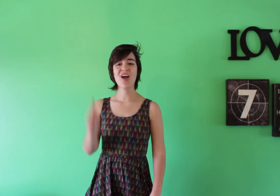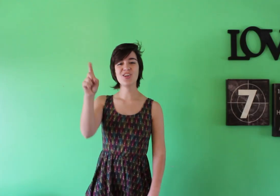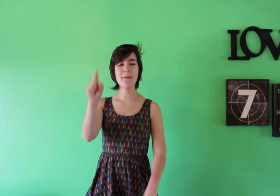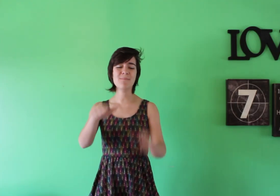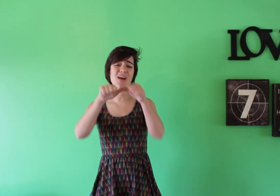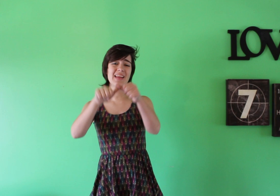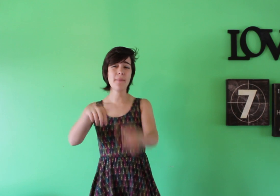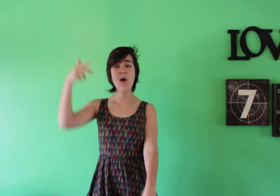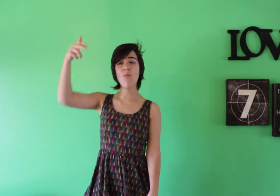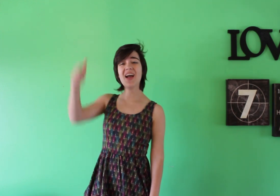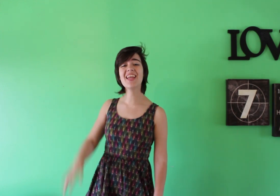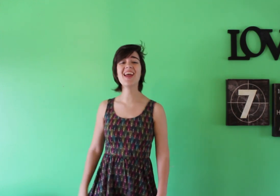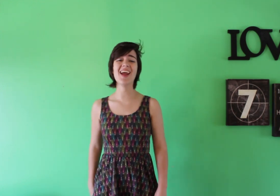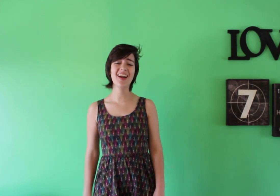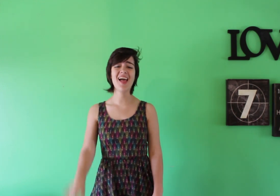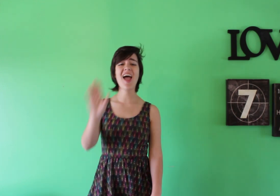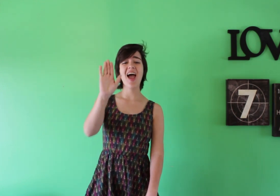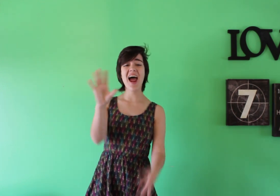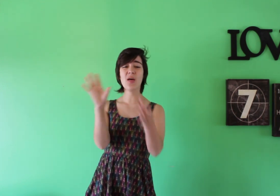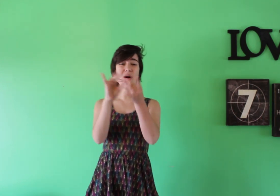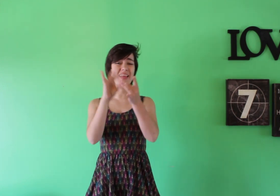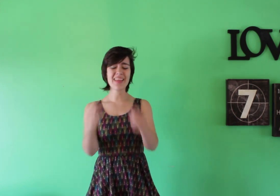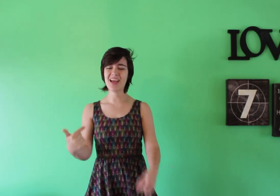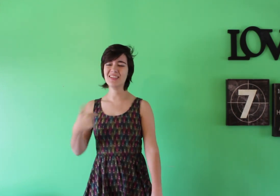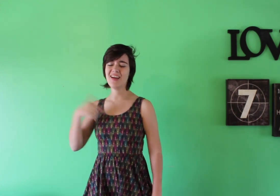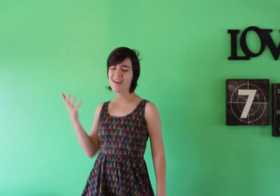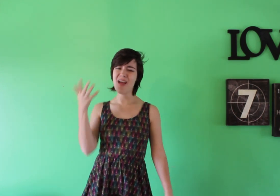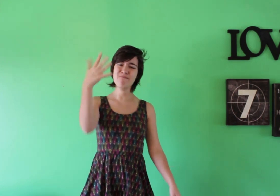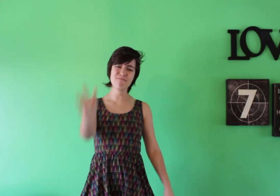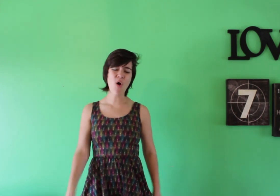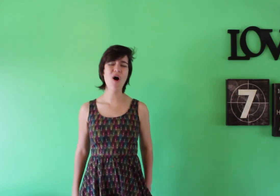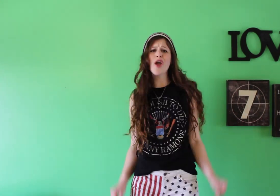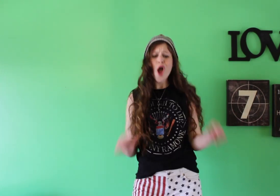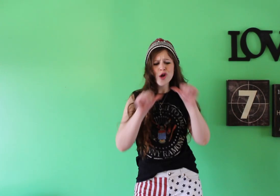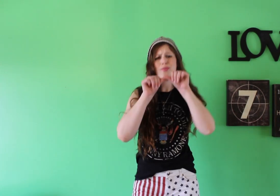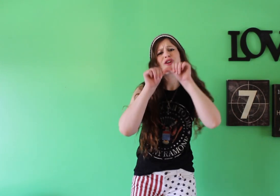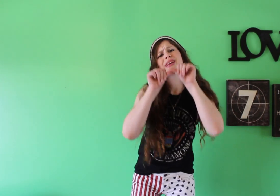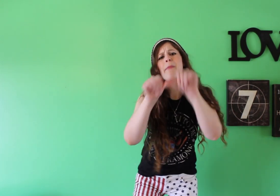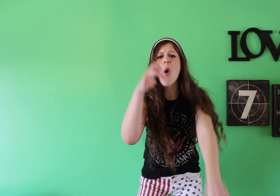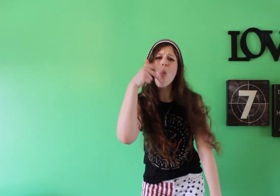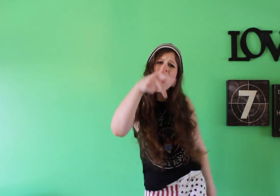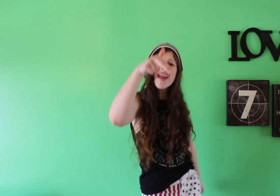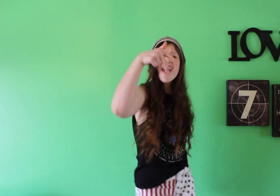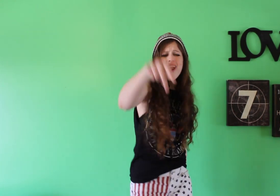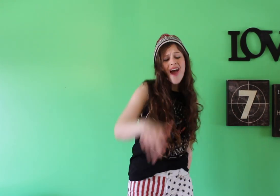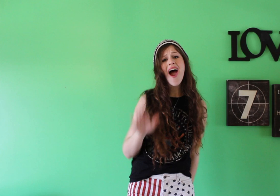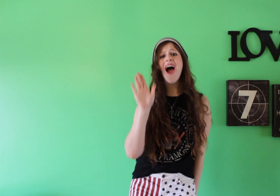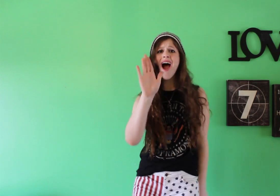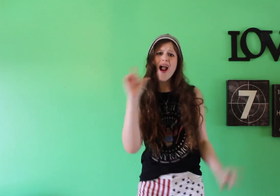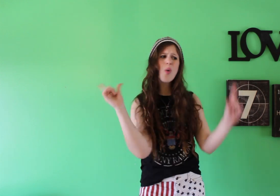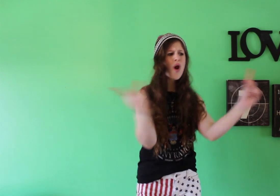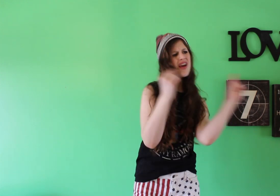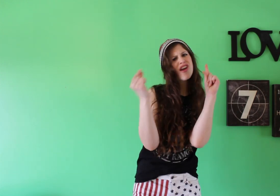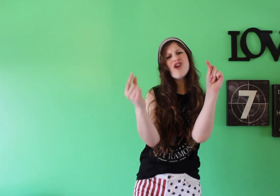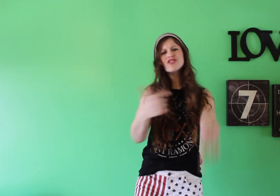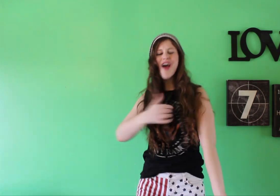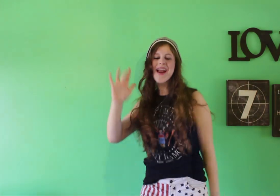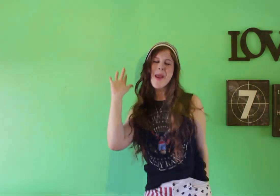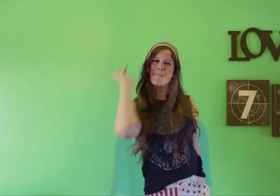You better keep on walking, I don't wanna hear your talking, boy